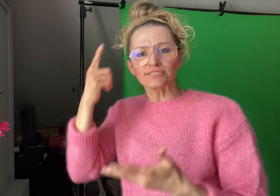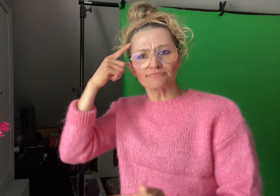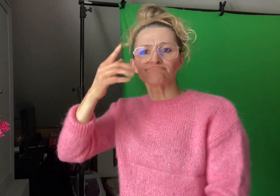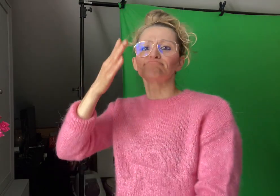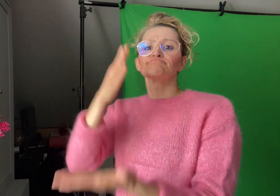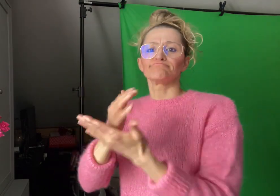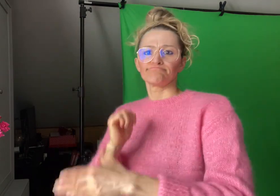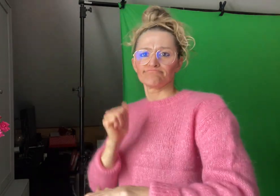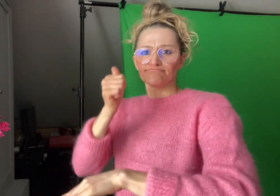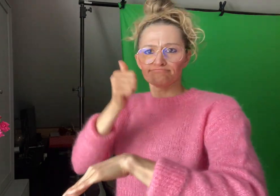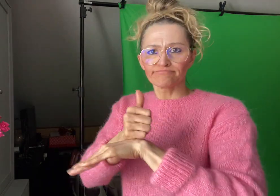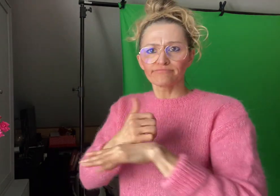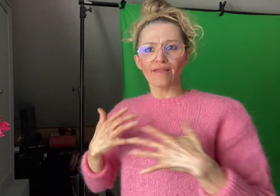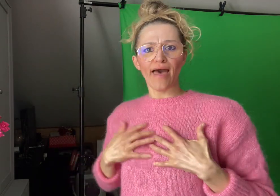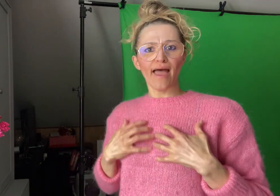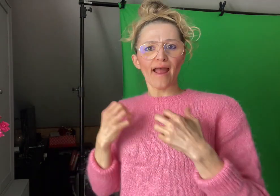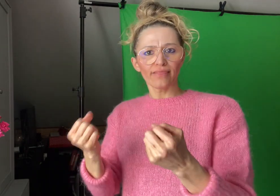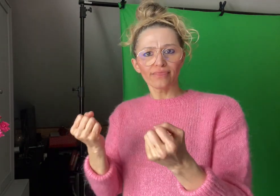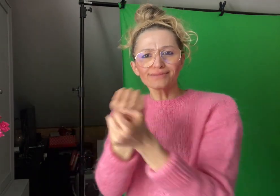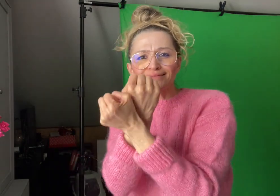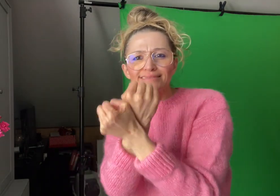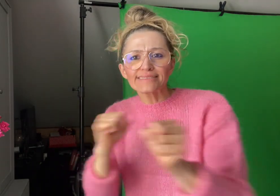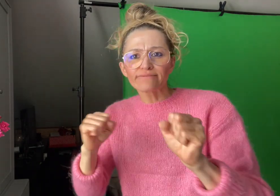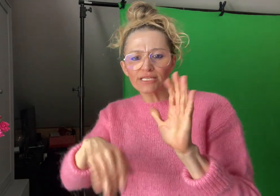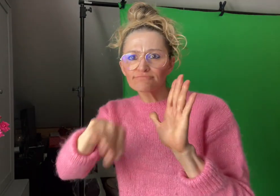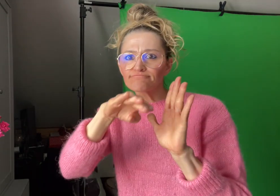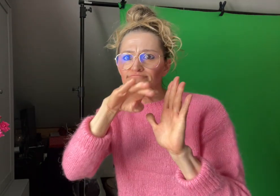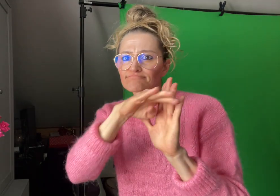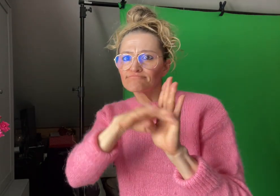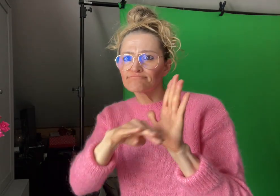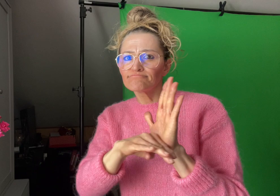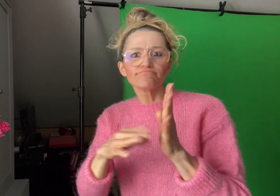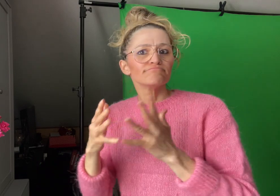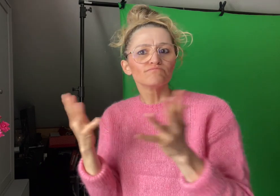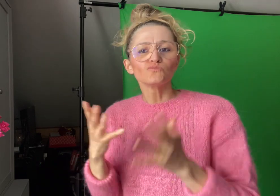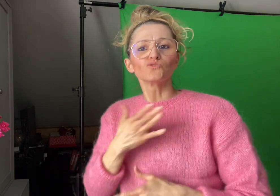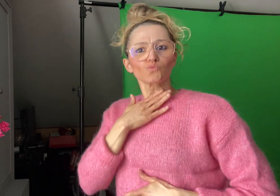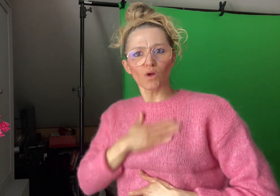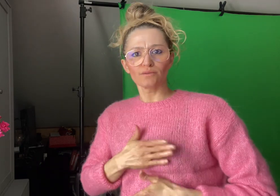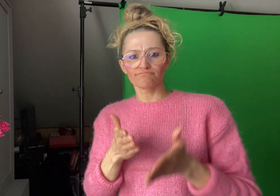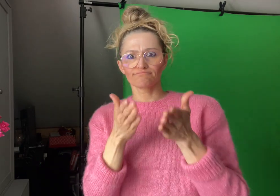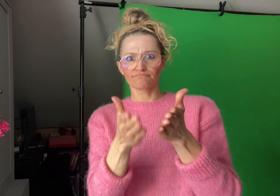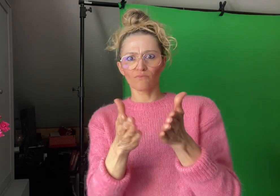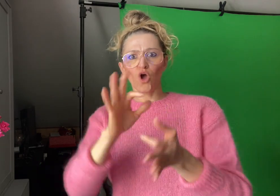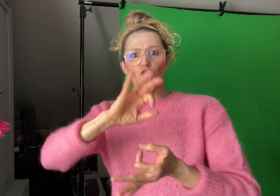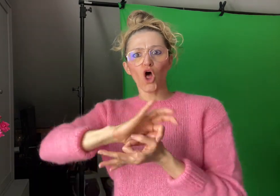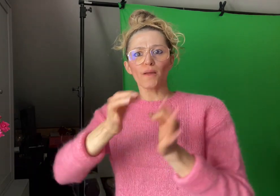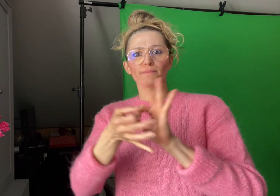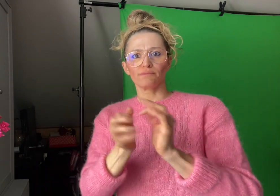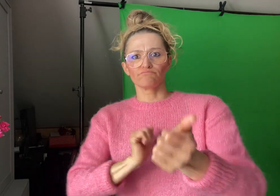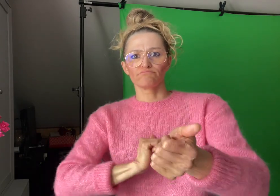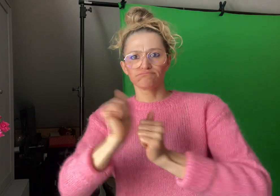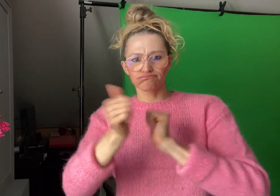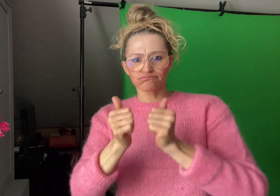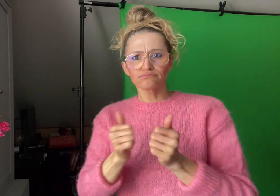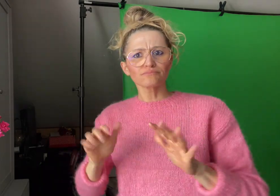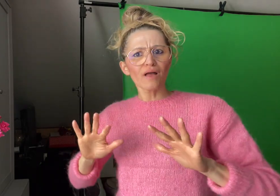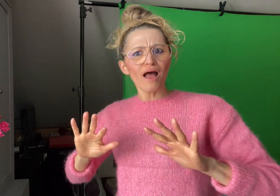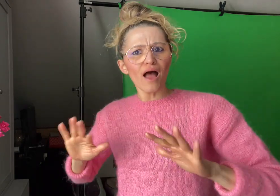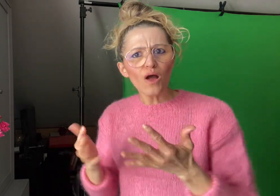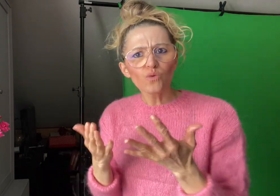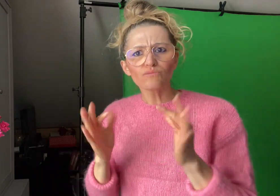in response to COVID for the effective conduct of the Olympic Games